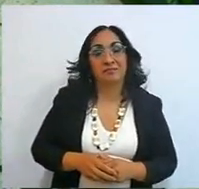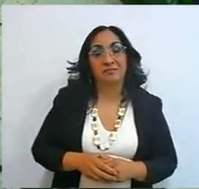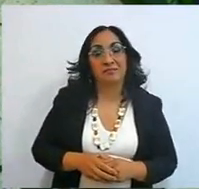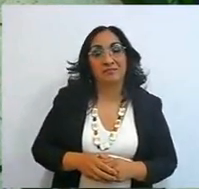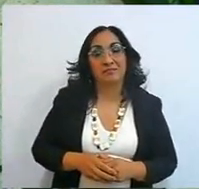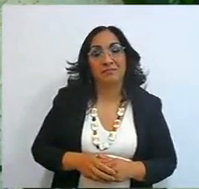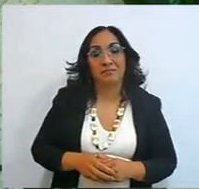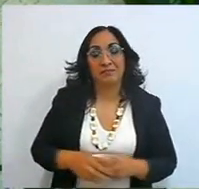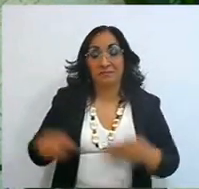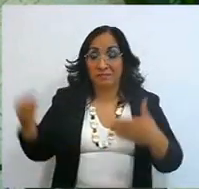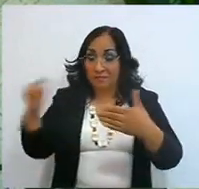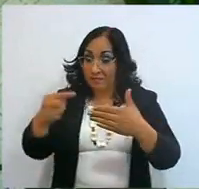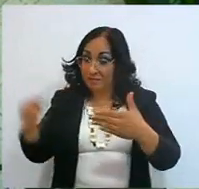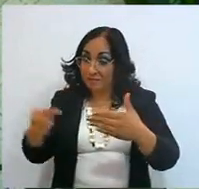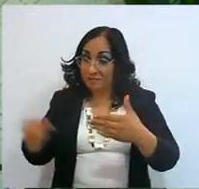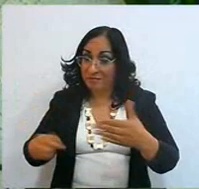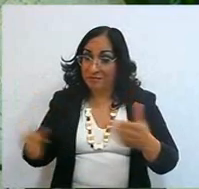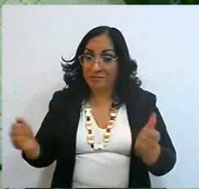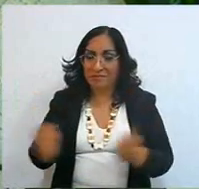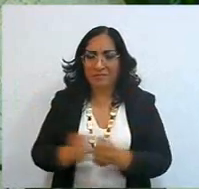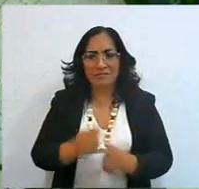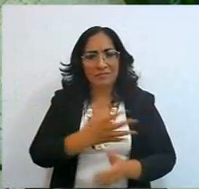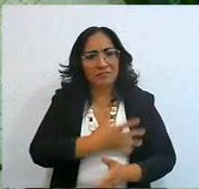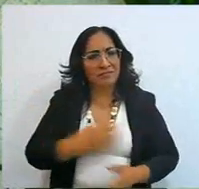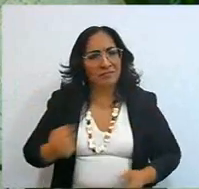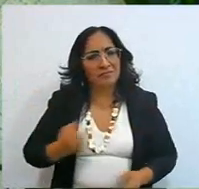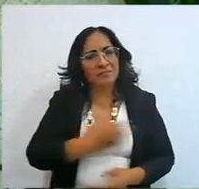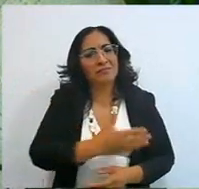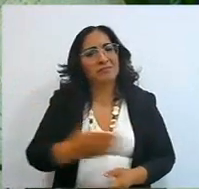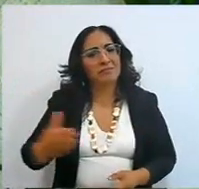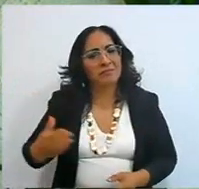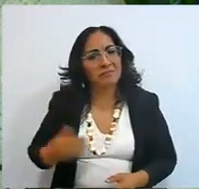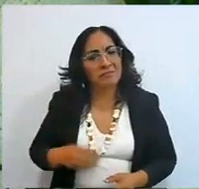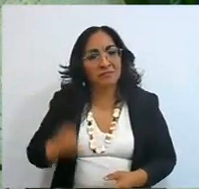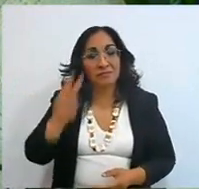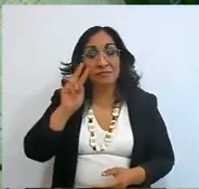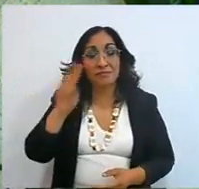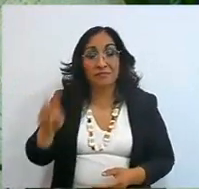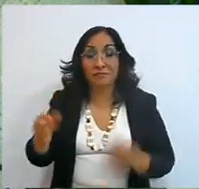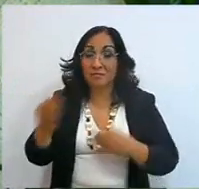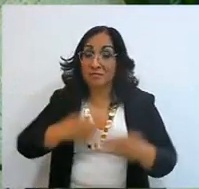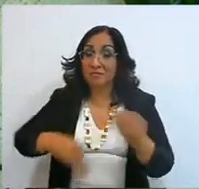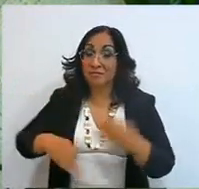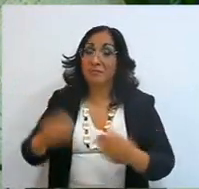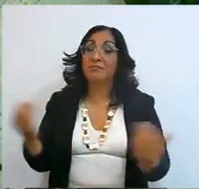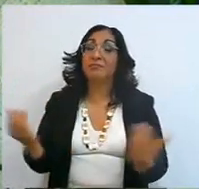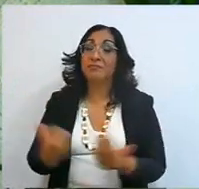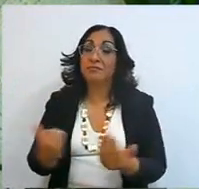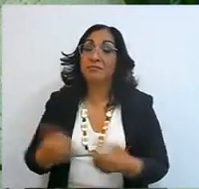and the instruction with the children, by the acts of us the parents,